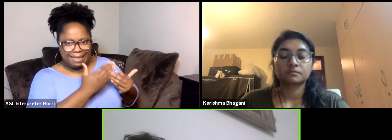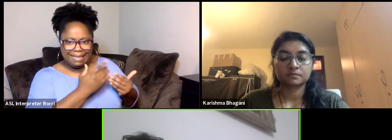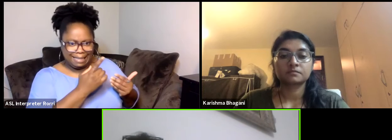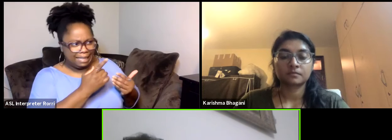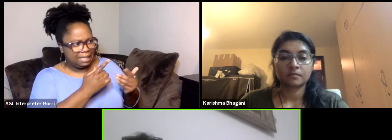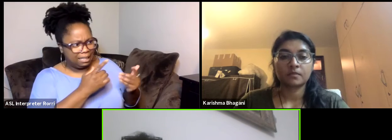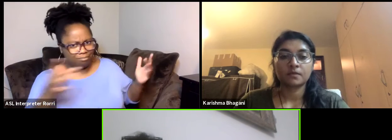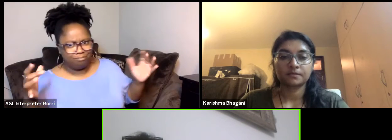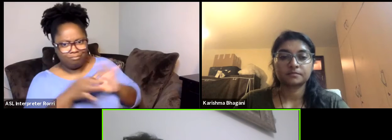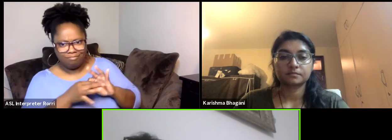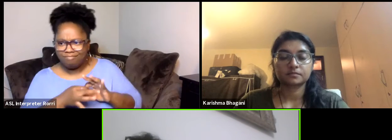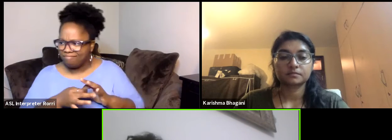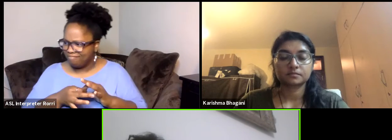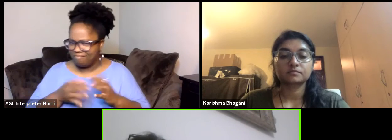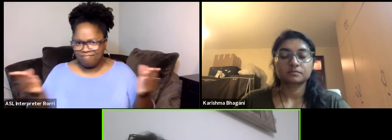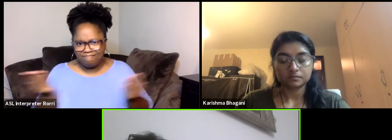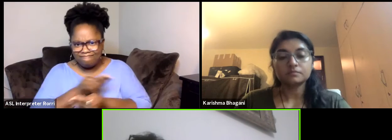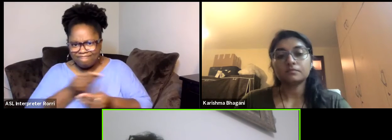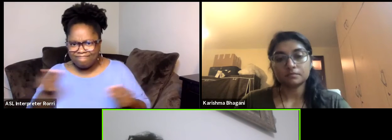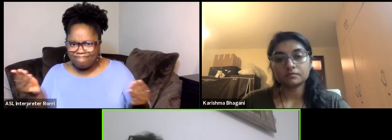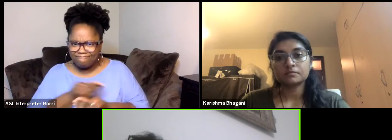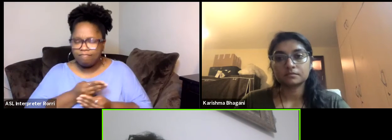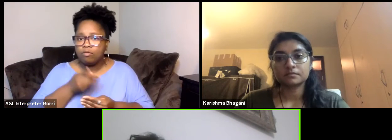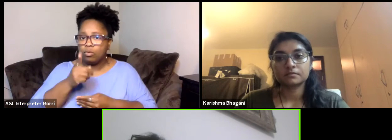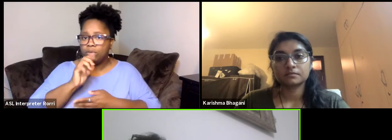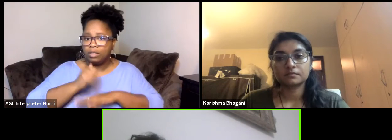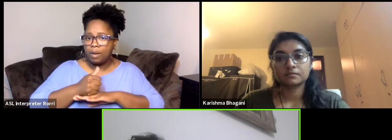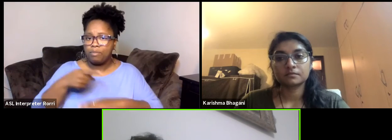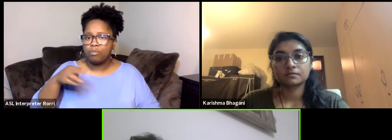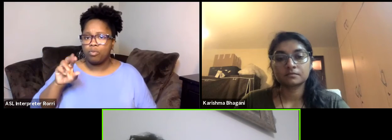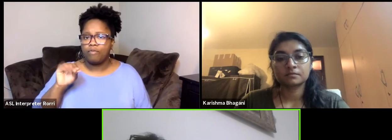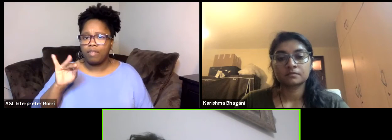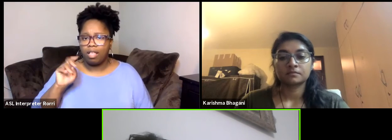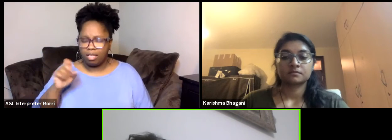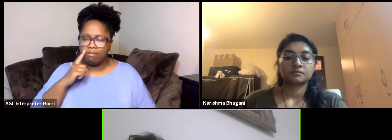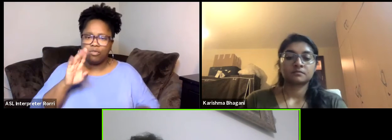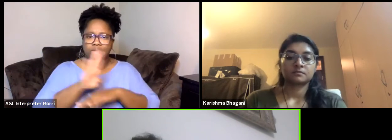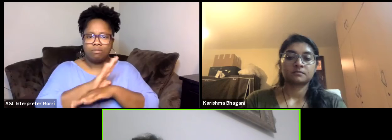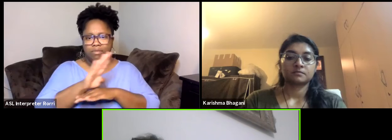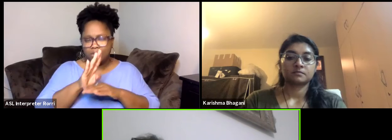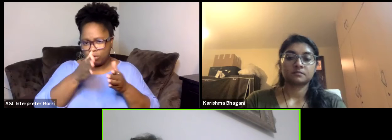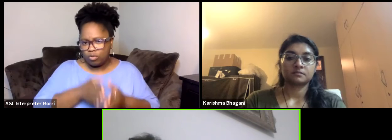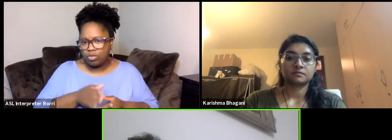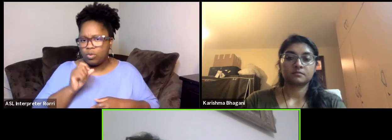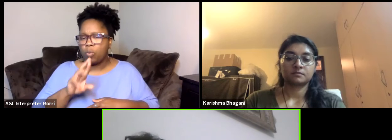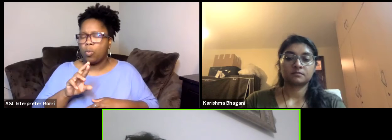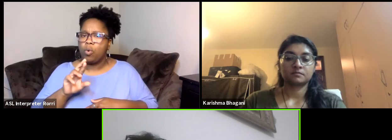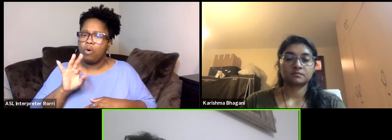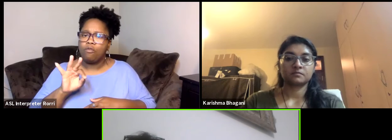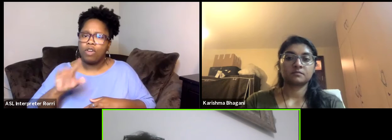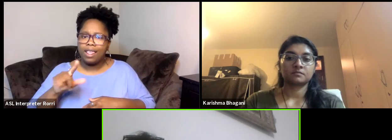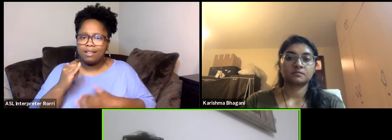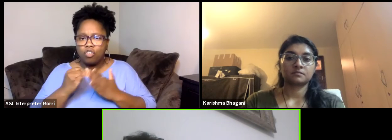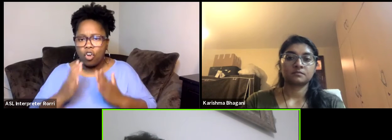When you create your profile as an entrepreneur or a freelance artist, or an NGO in the art